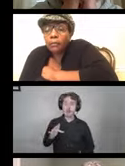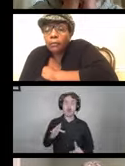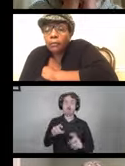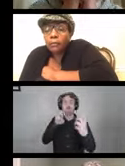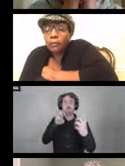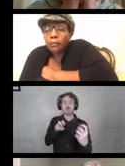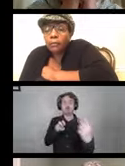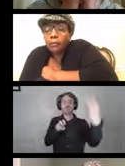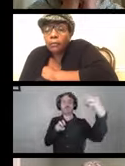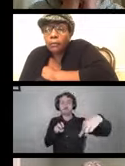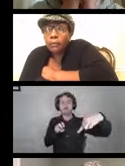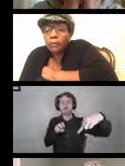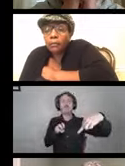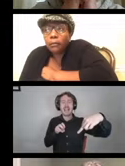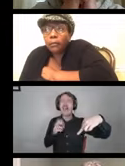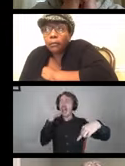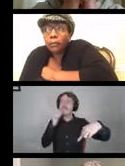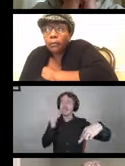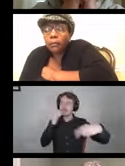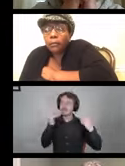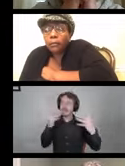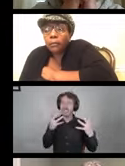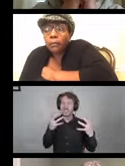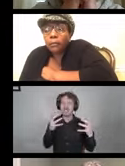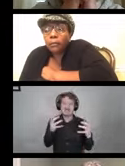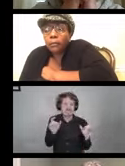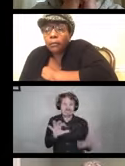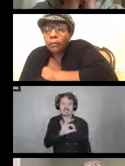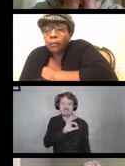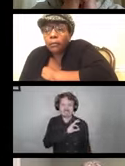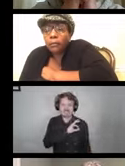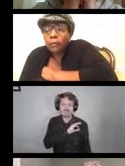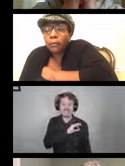I have been in this position here. Peter notes that wheelchair users